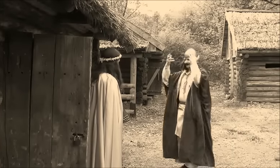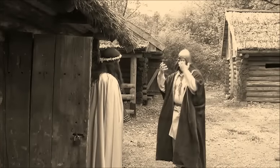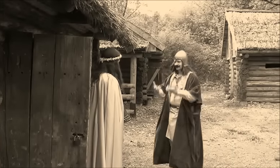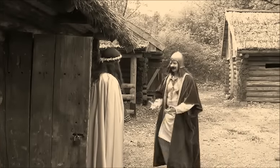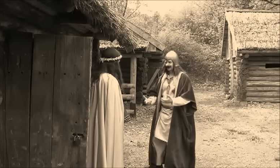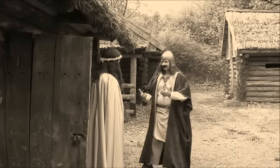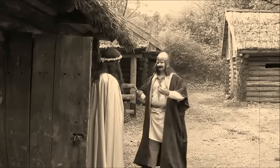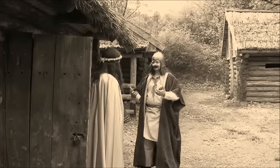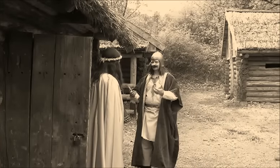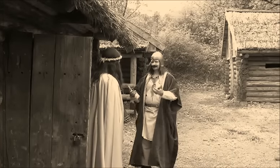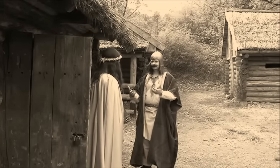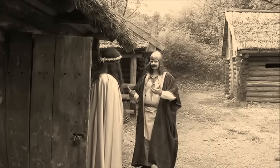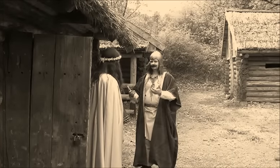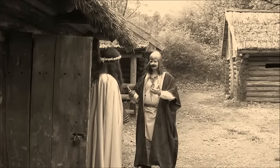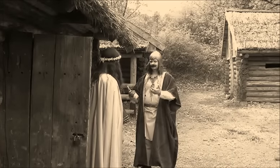I wanted … hmm…